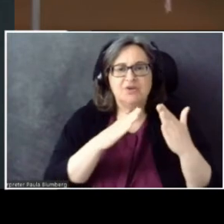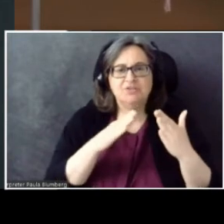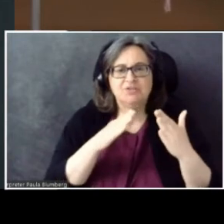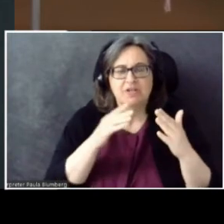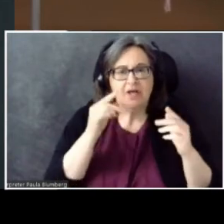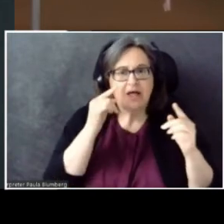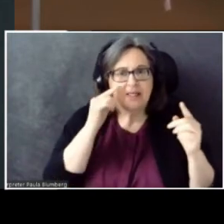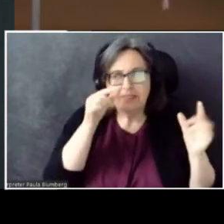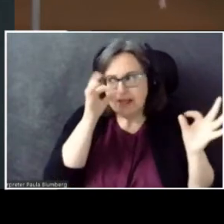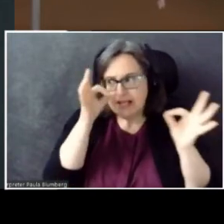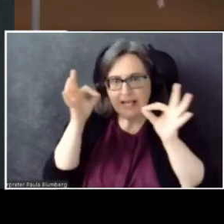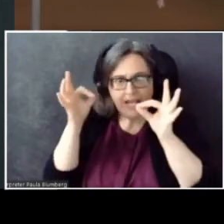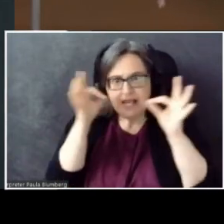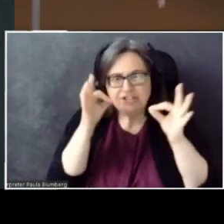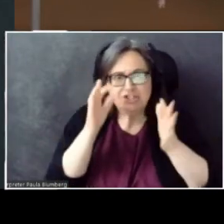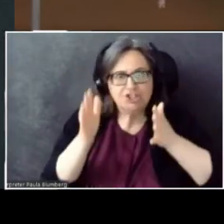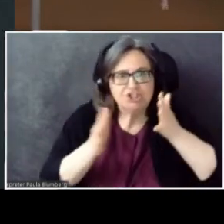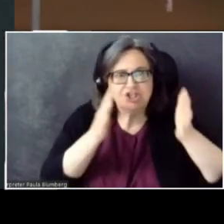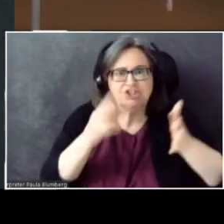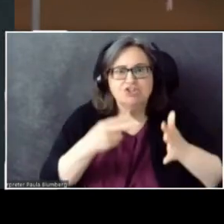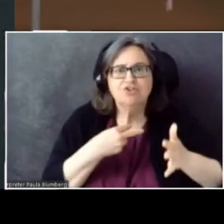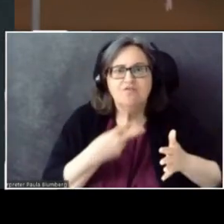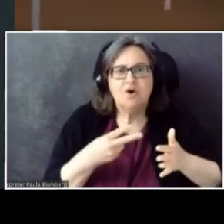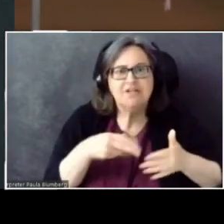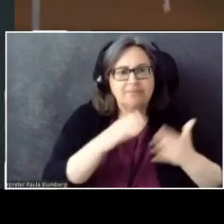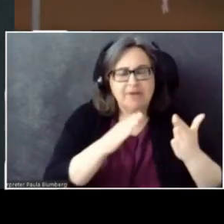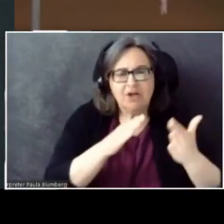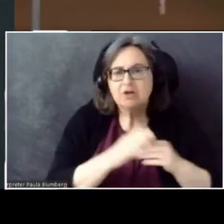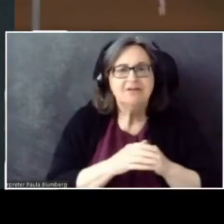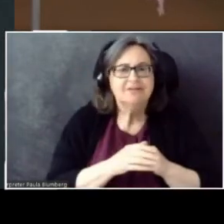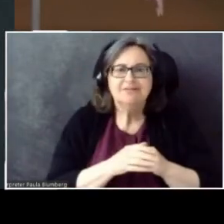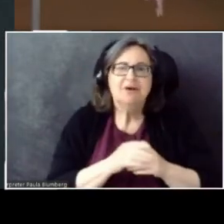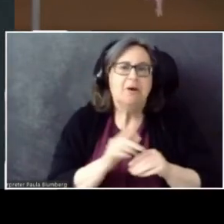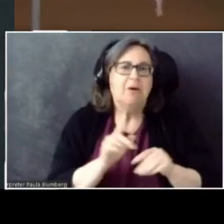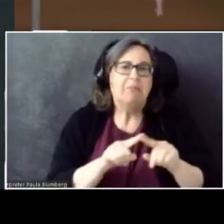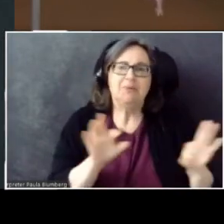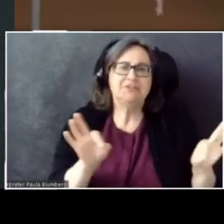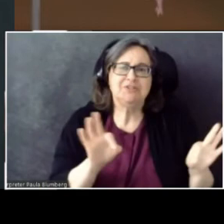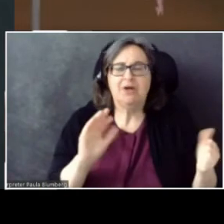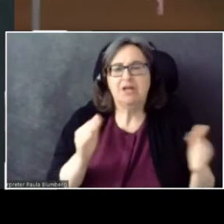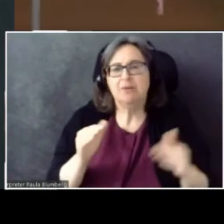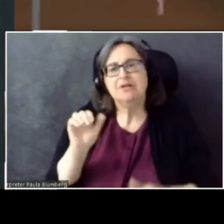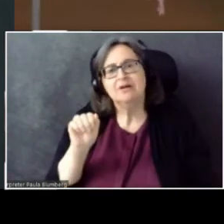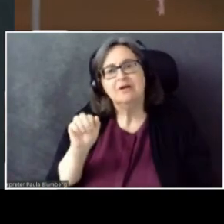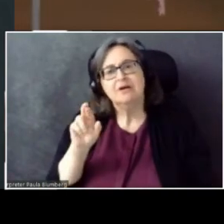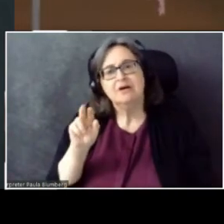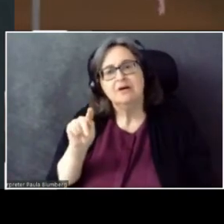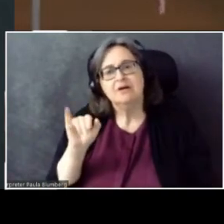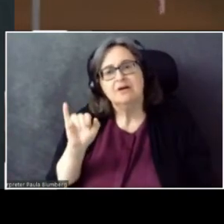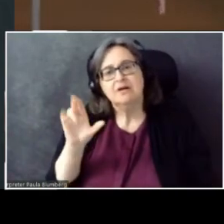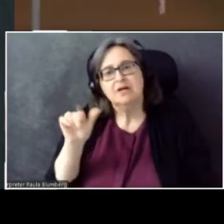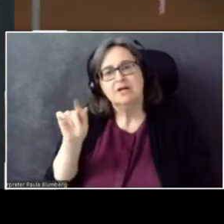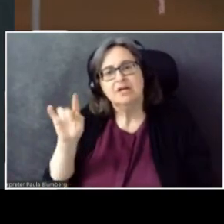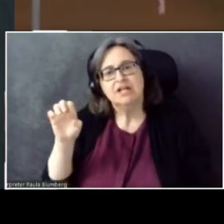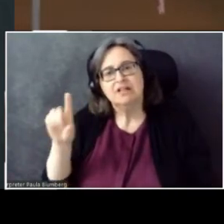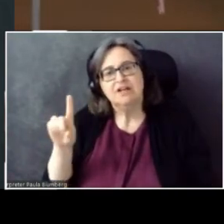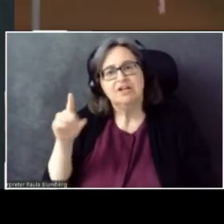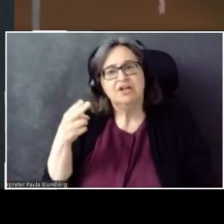It felt so amazing at the time, but it was nothing compared to articulated hands.